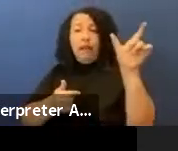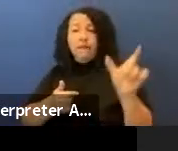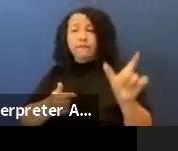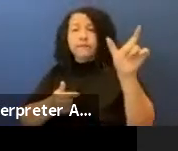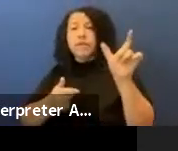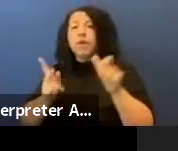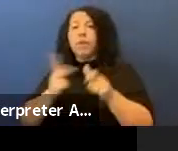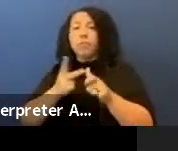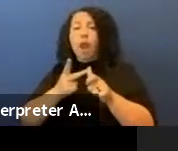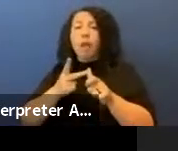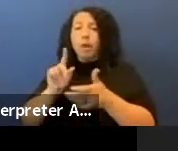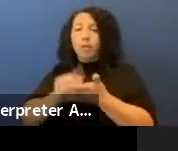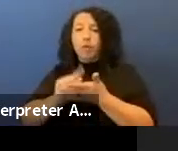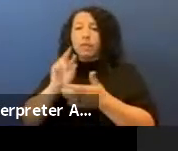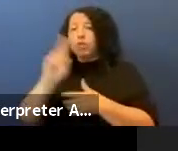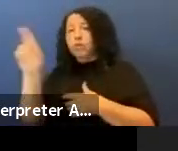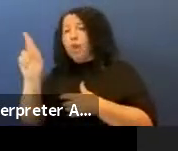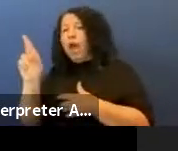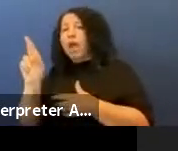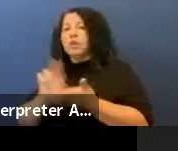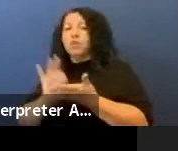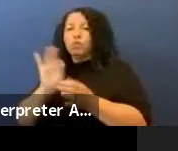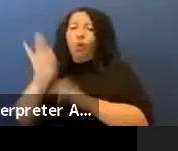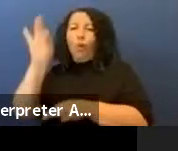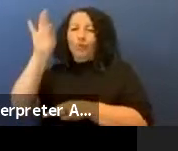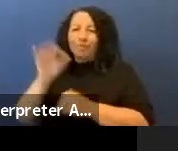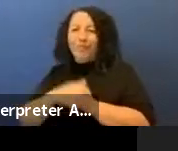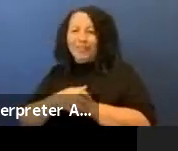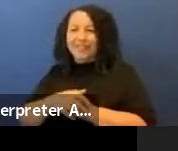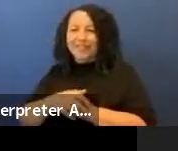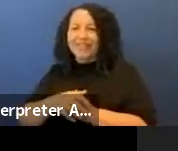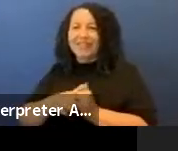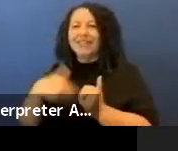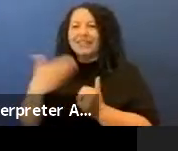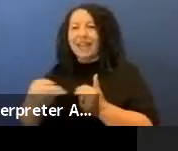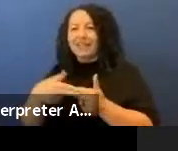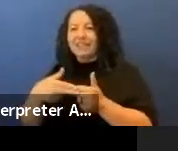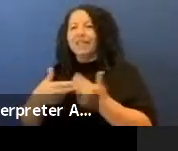on the right is the ghost prints. Okay next please.